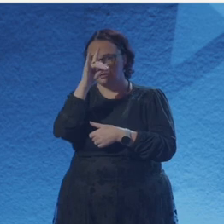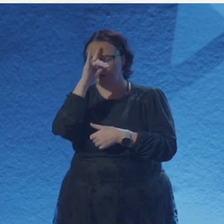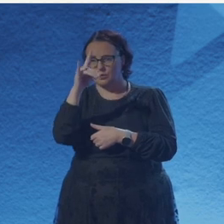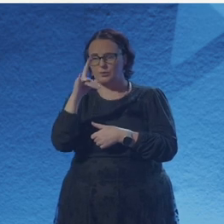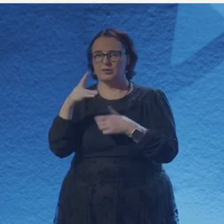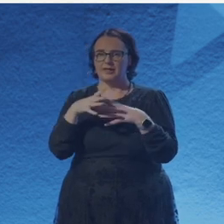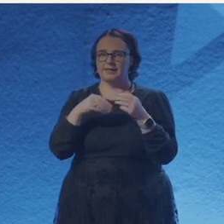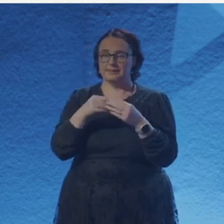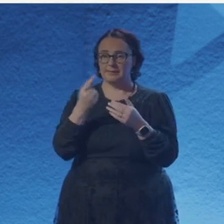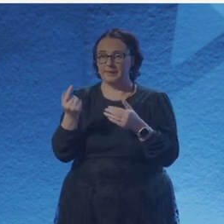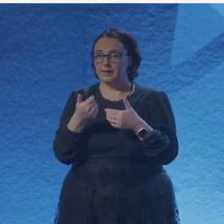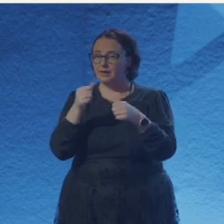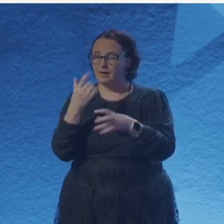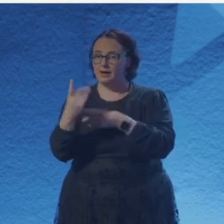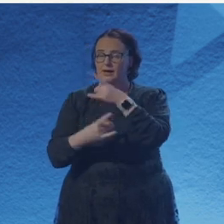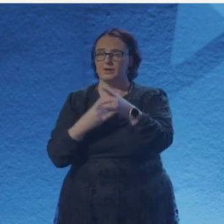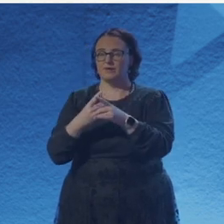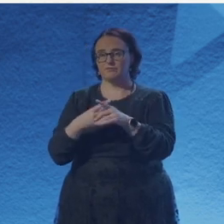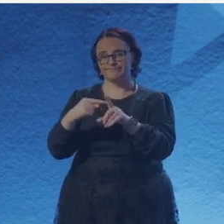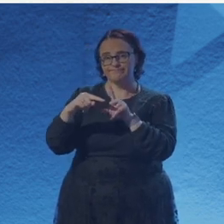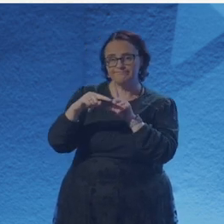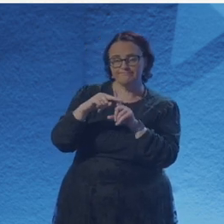I've been dreaming lately of parties at Downing Street